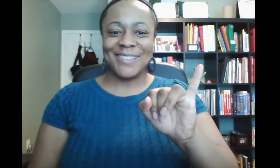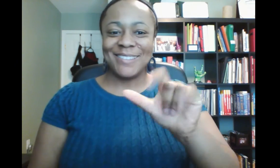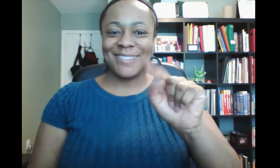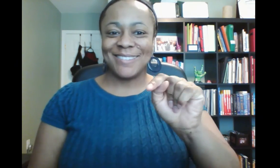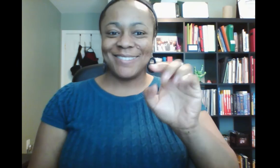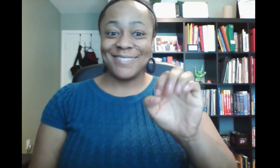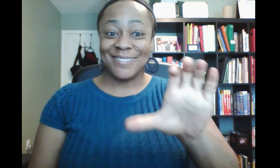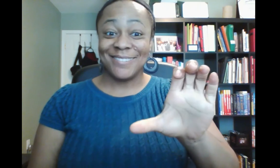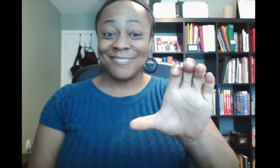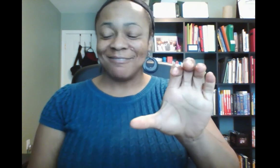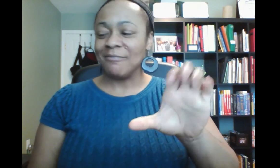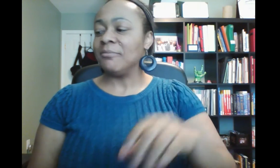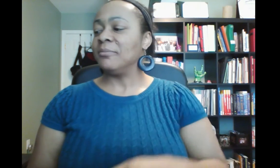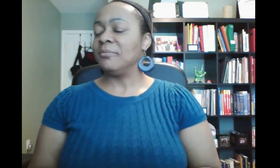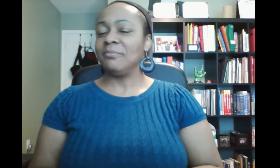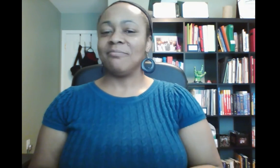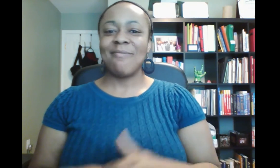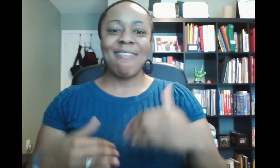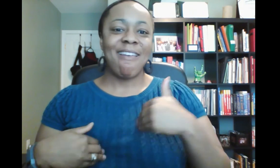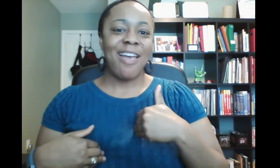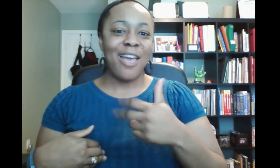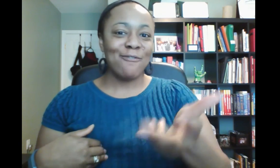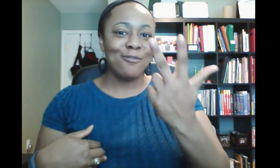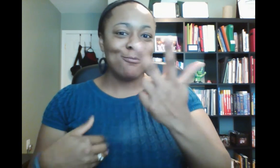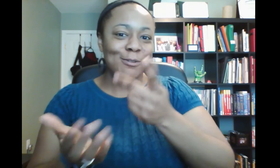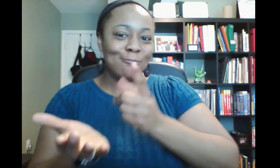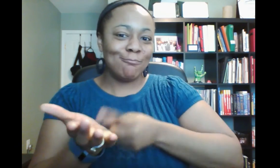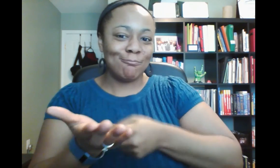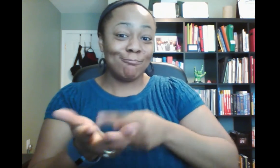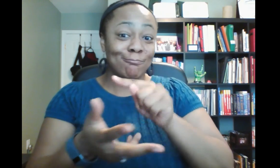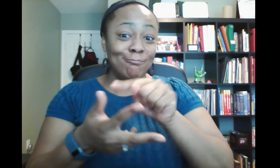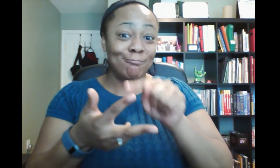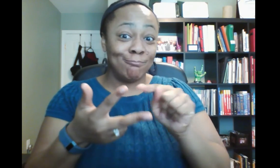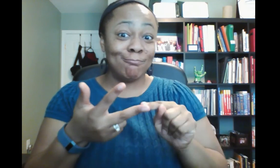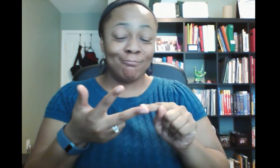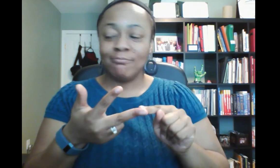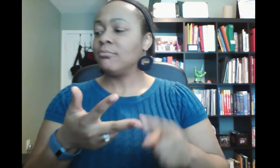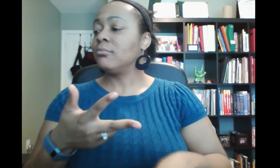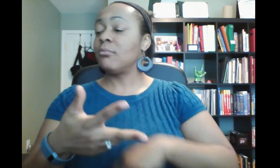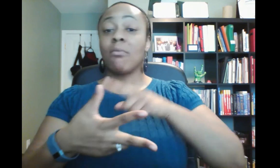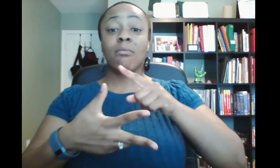you what's going on with ITOC. . I have three discussion points to share with you.